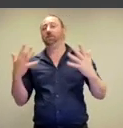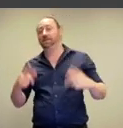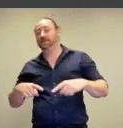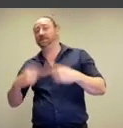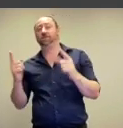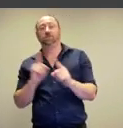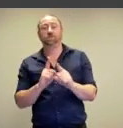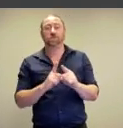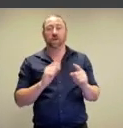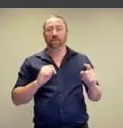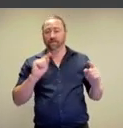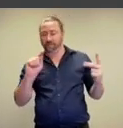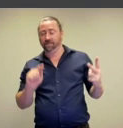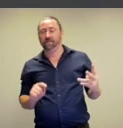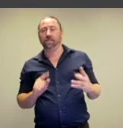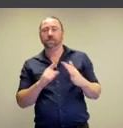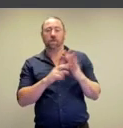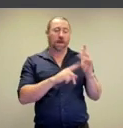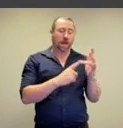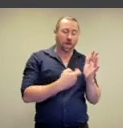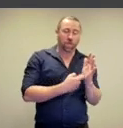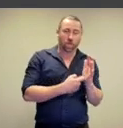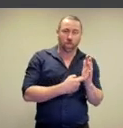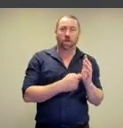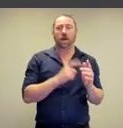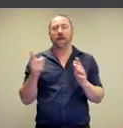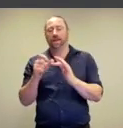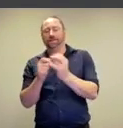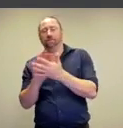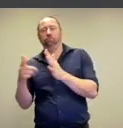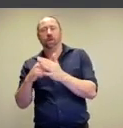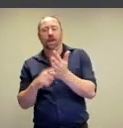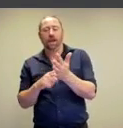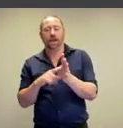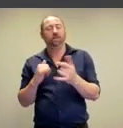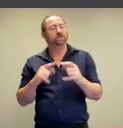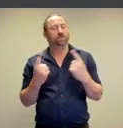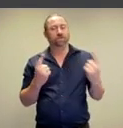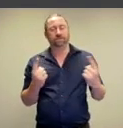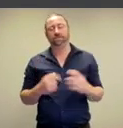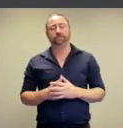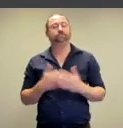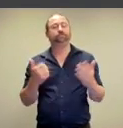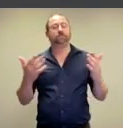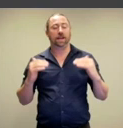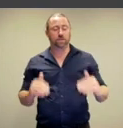similarity and difference between